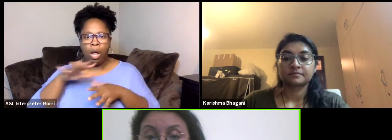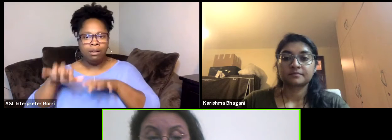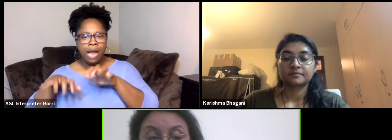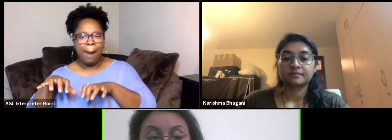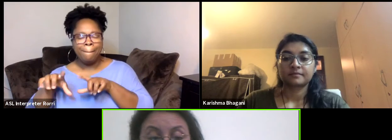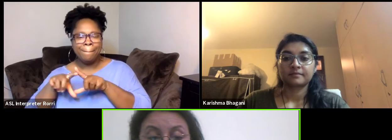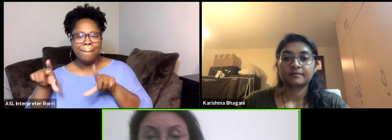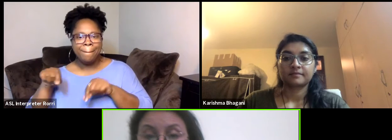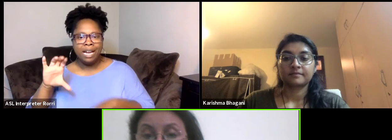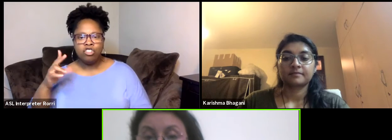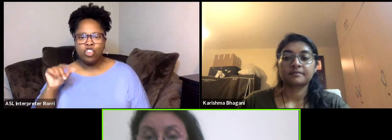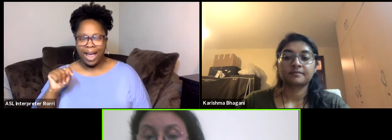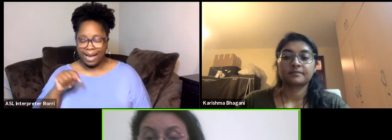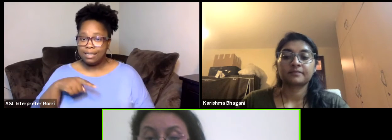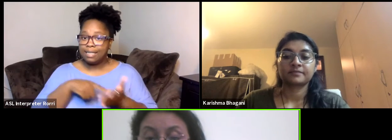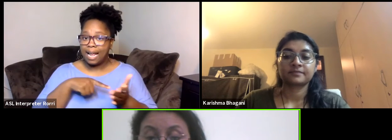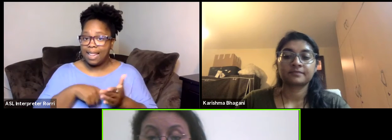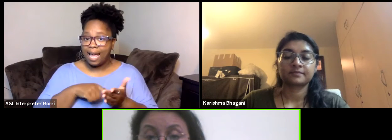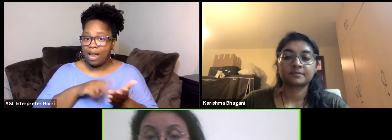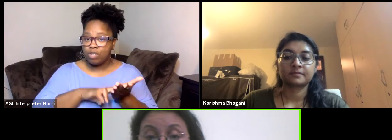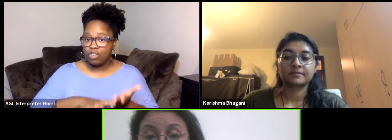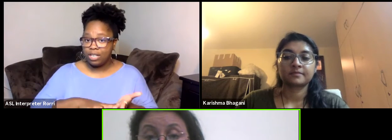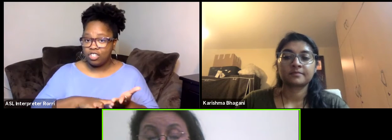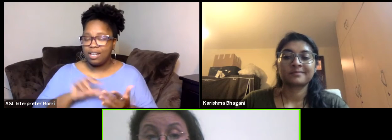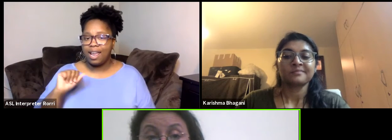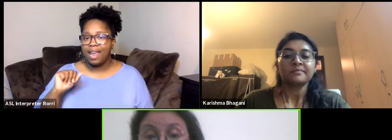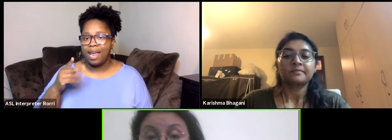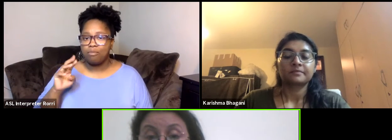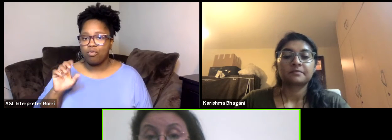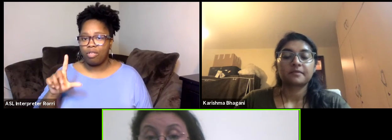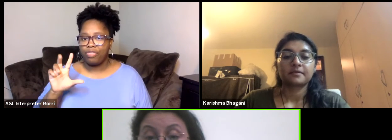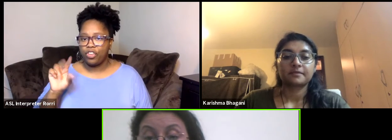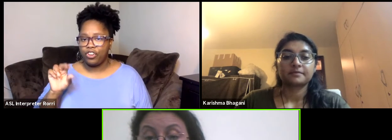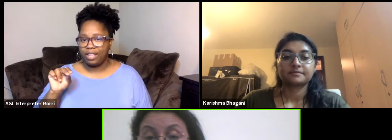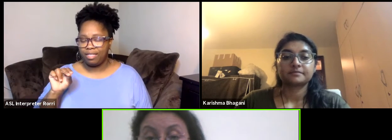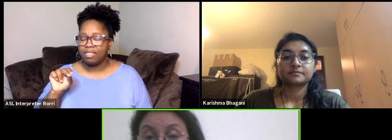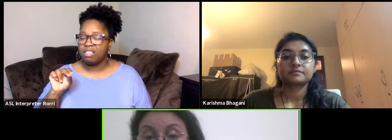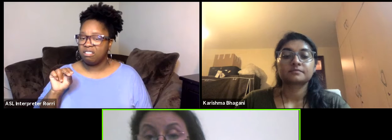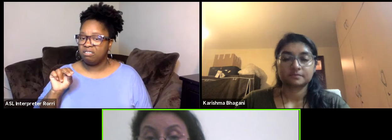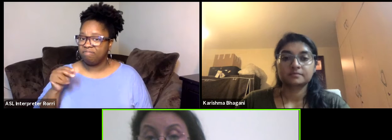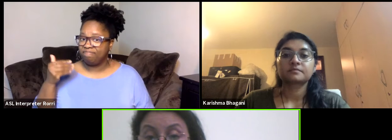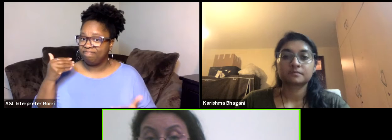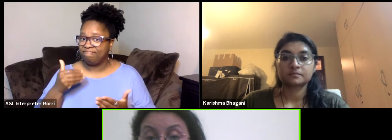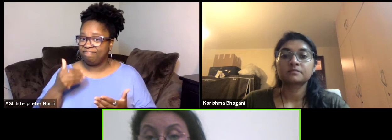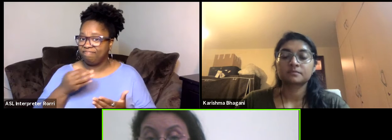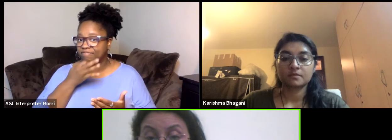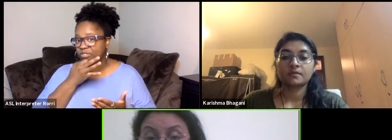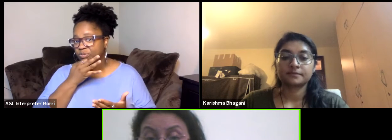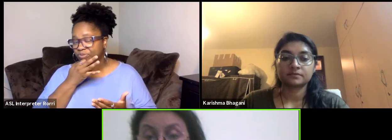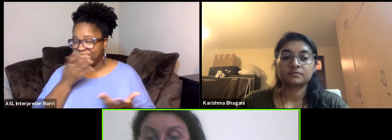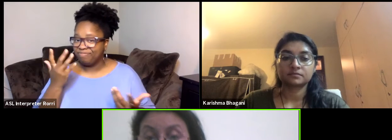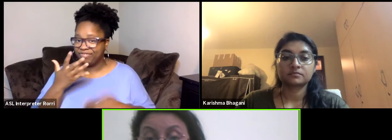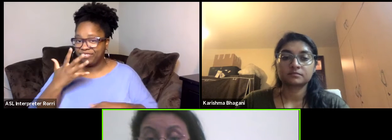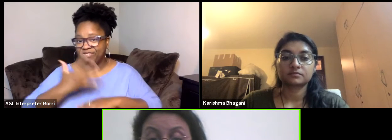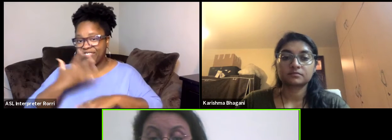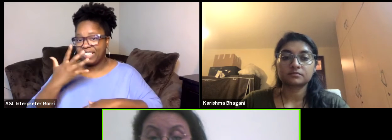The deadline for registration is the 30th of April. So still few days, five days to register